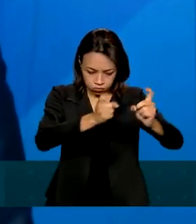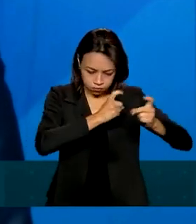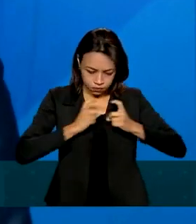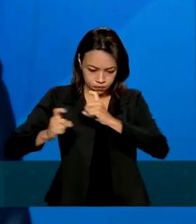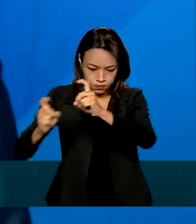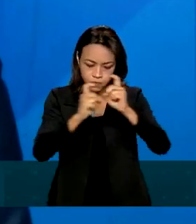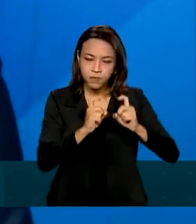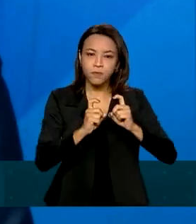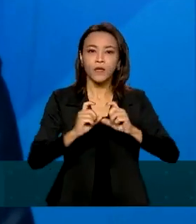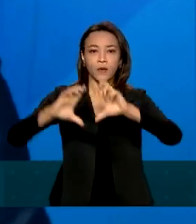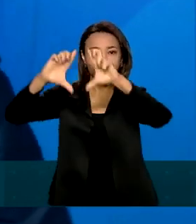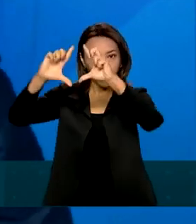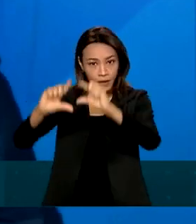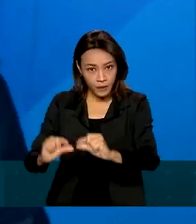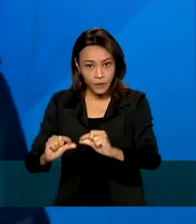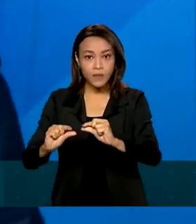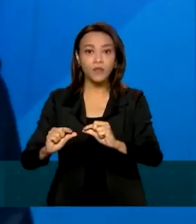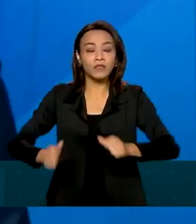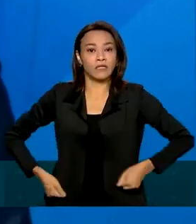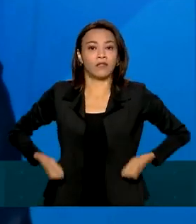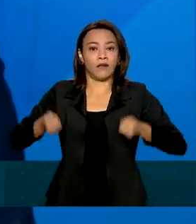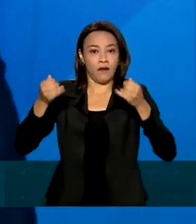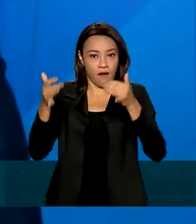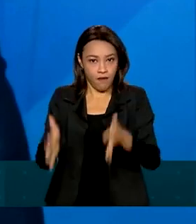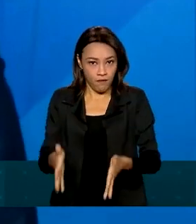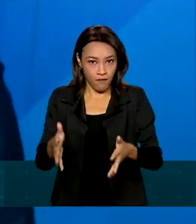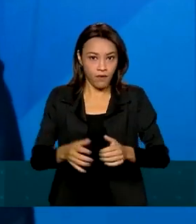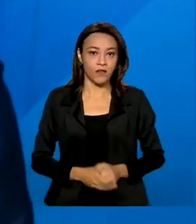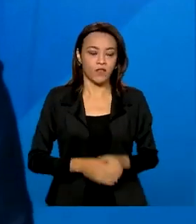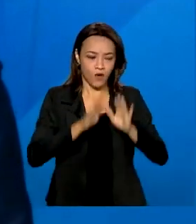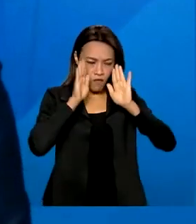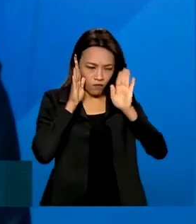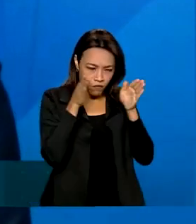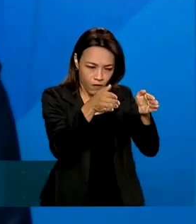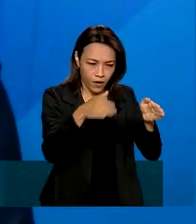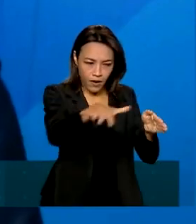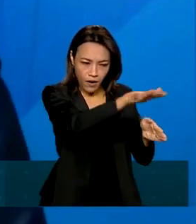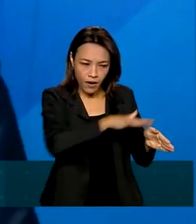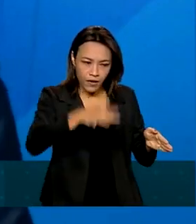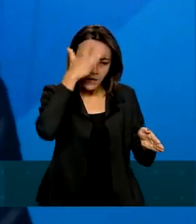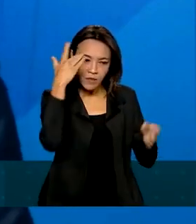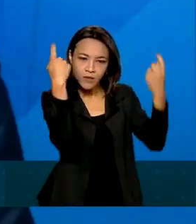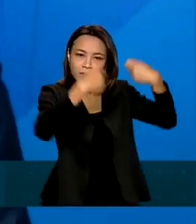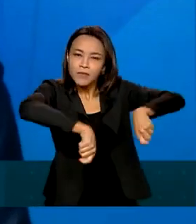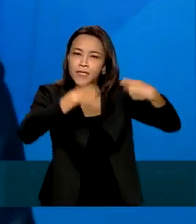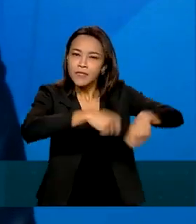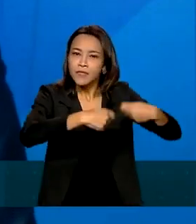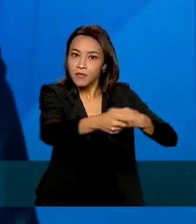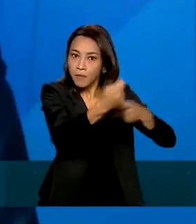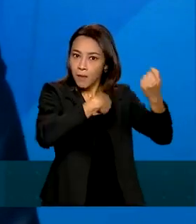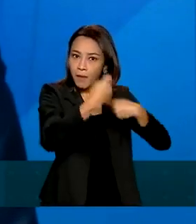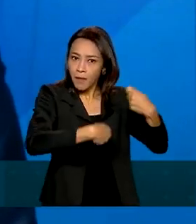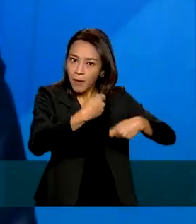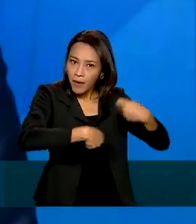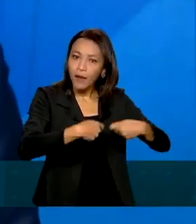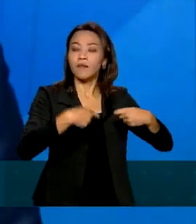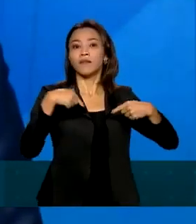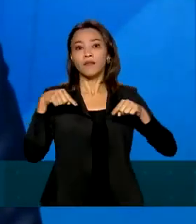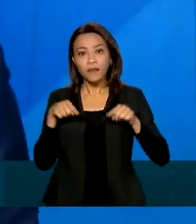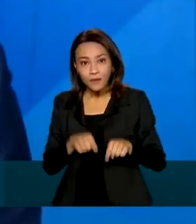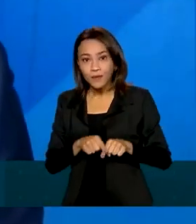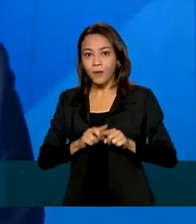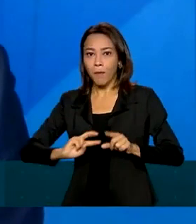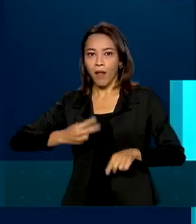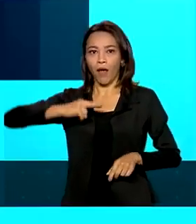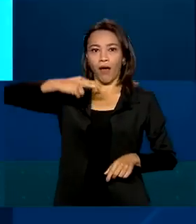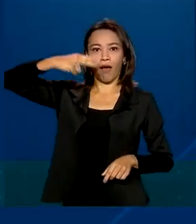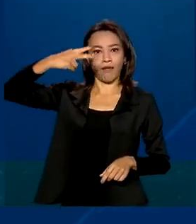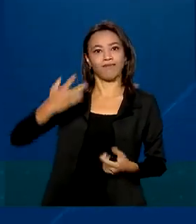expenses, focus on those who effectively need and end up paying generates in the correct way in relation